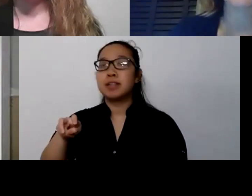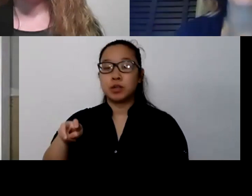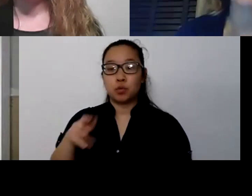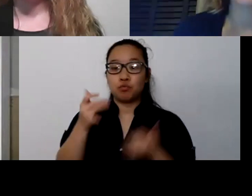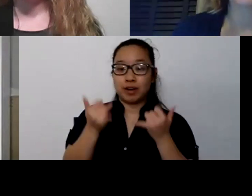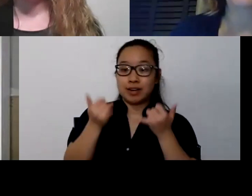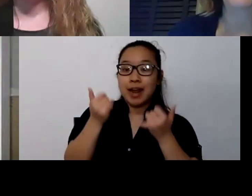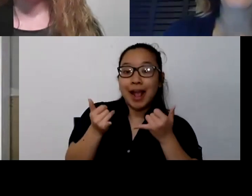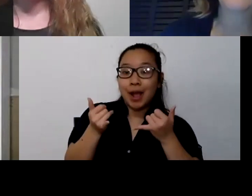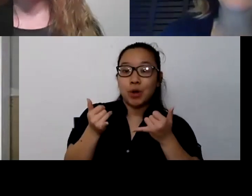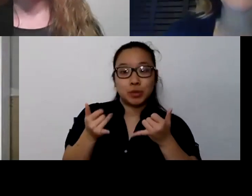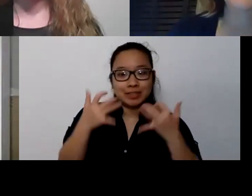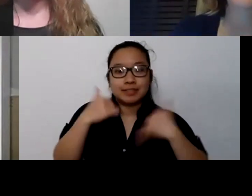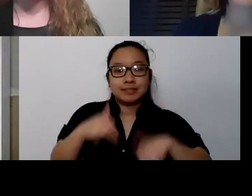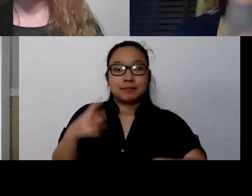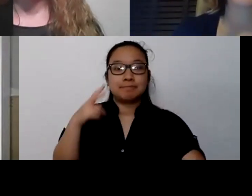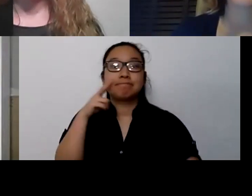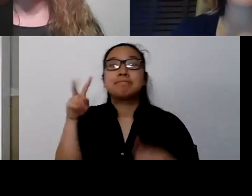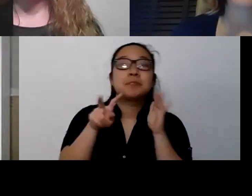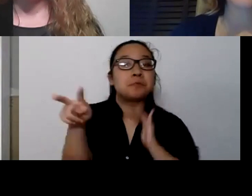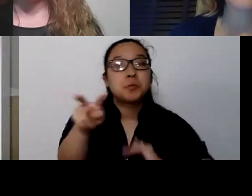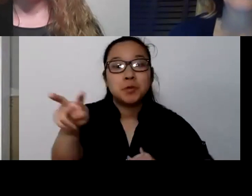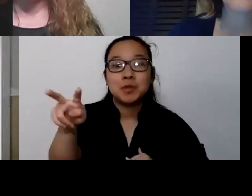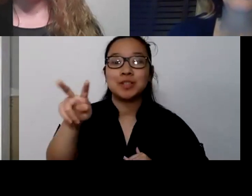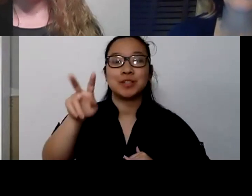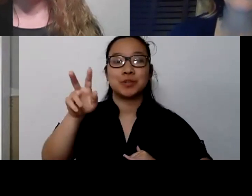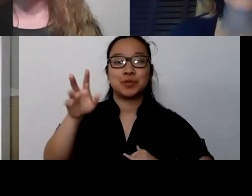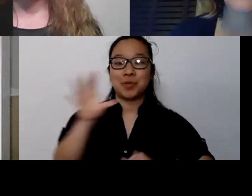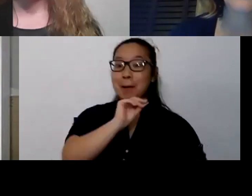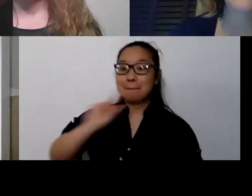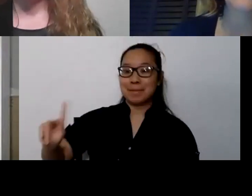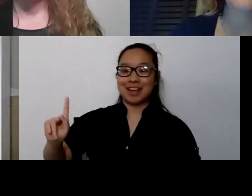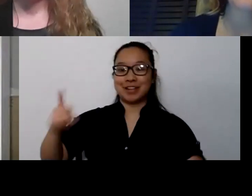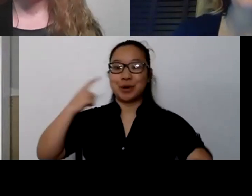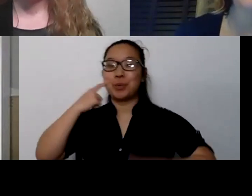and all of this that's been culminating, there's hope that's burgeoning right now.